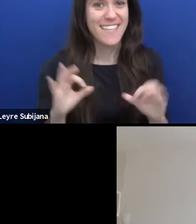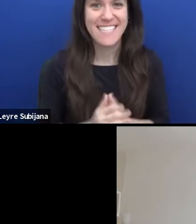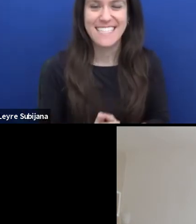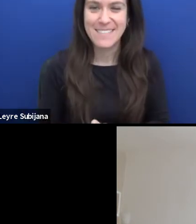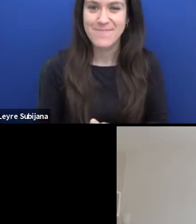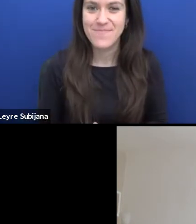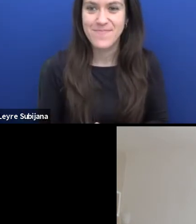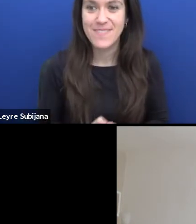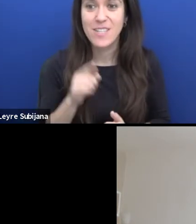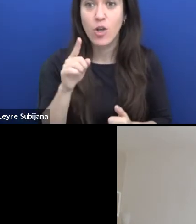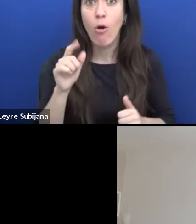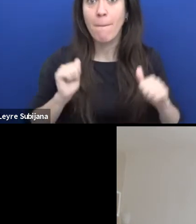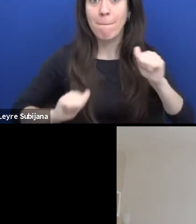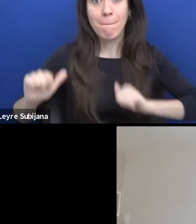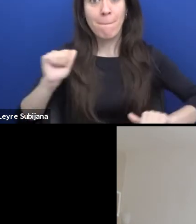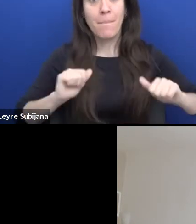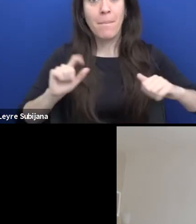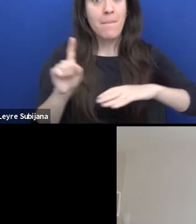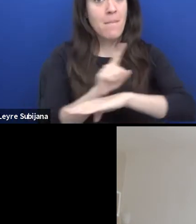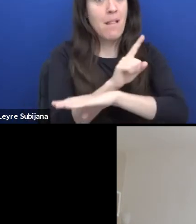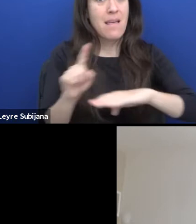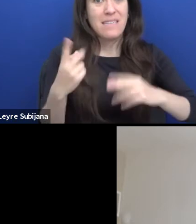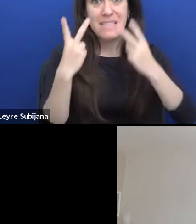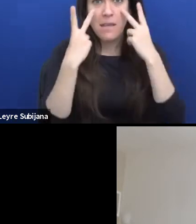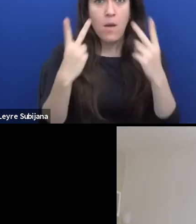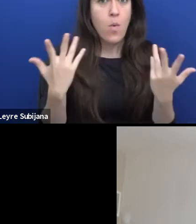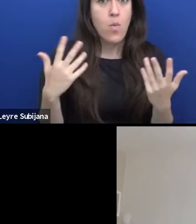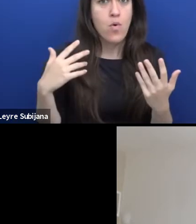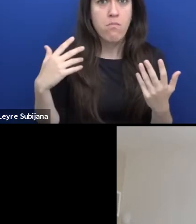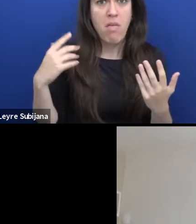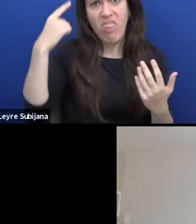what are the perspectives of young Europeans? And also of course,